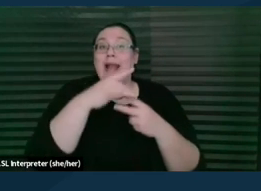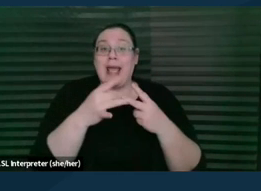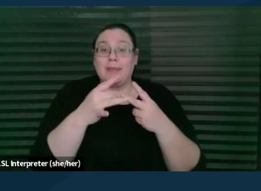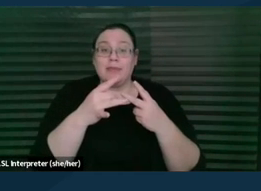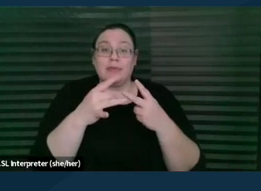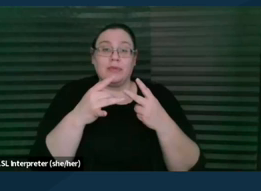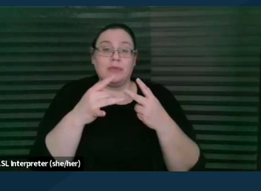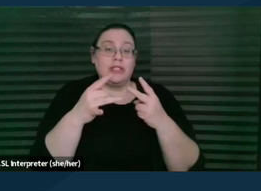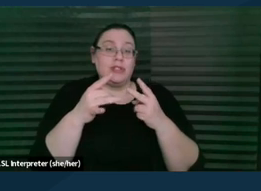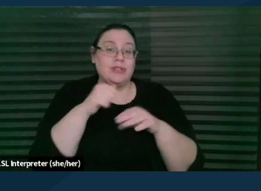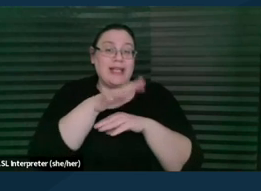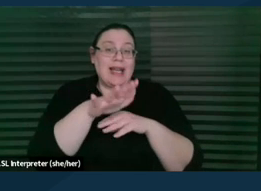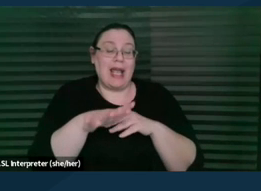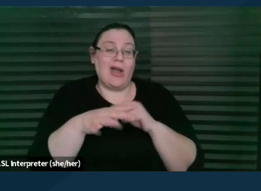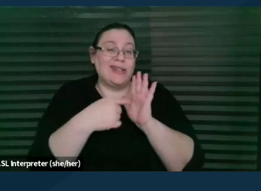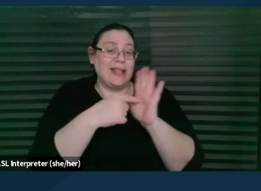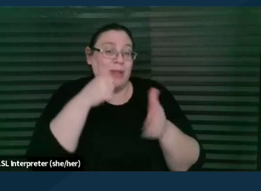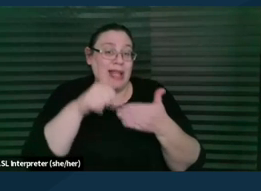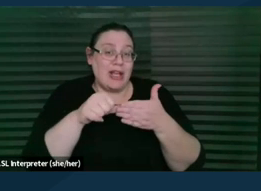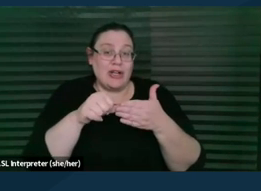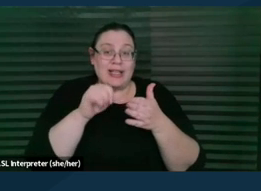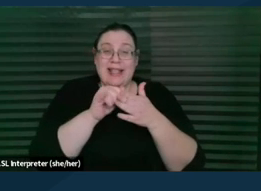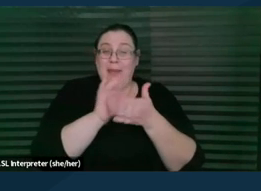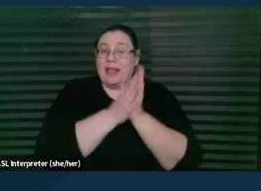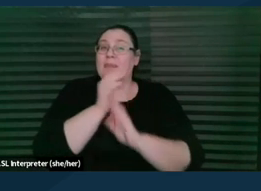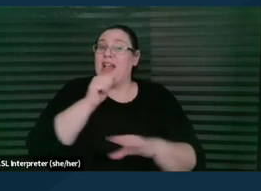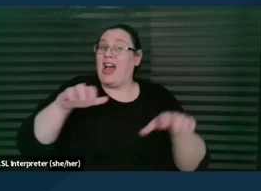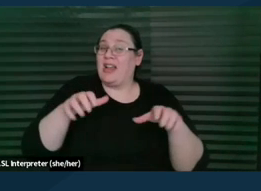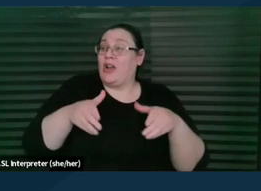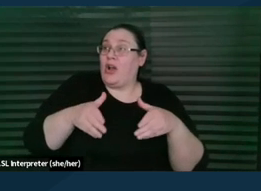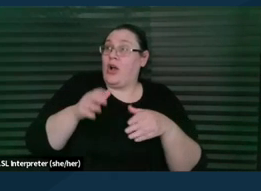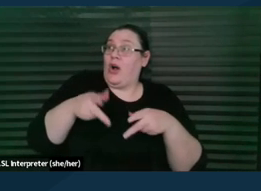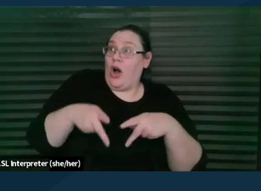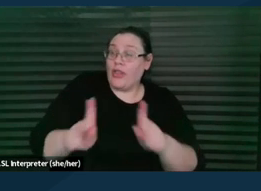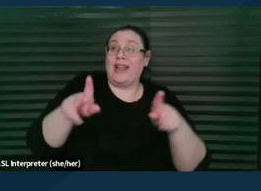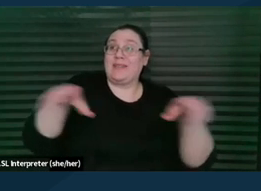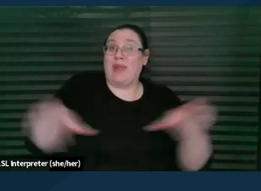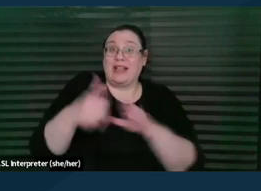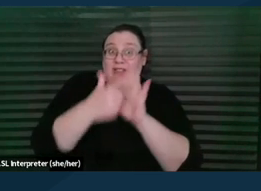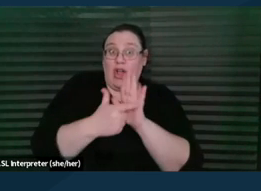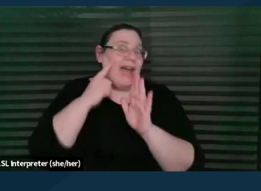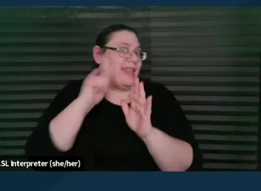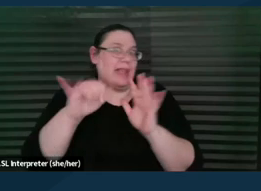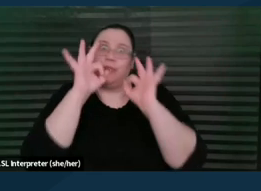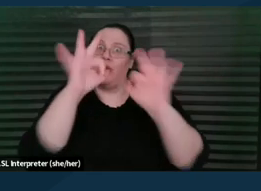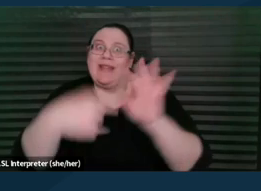Would that cross a line into unauthorized practice of law? I don't, I think that's a really good example of avoiding the unauthorized practice of law.